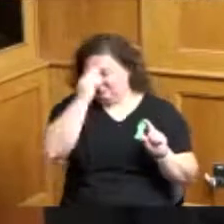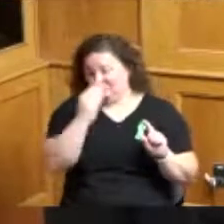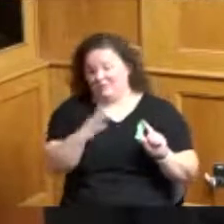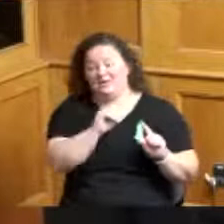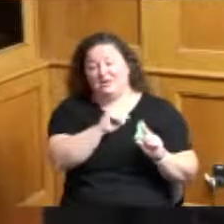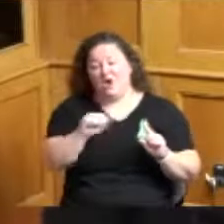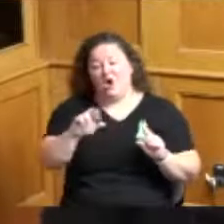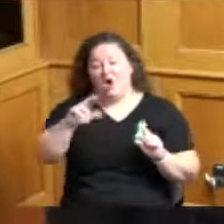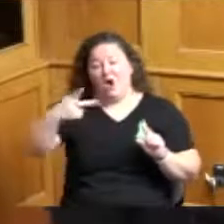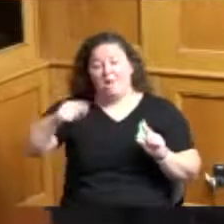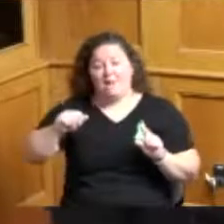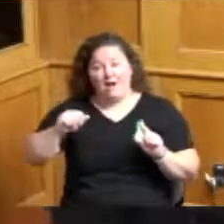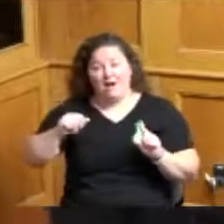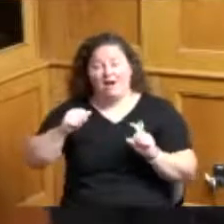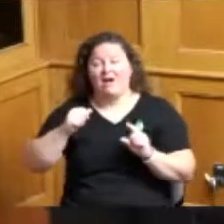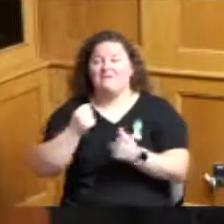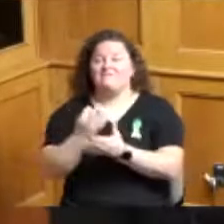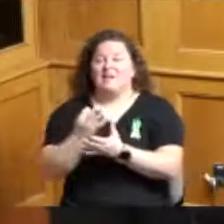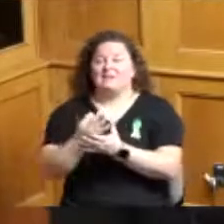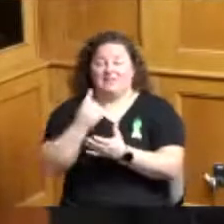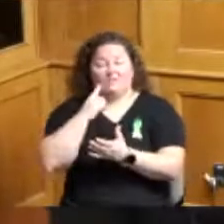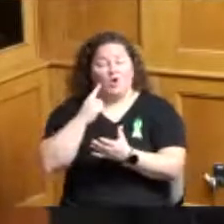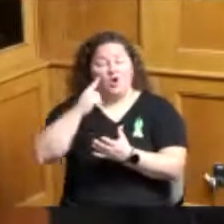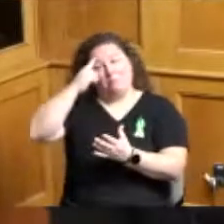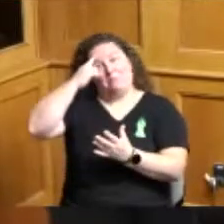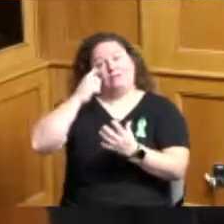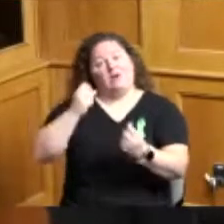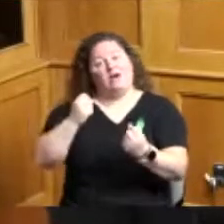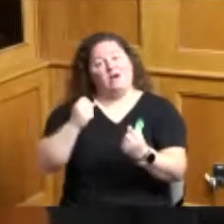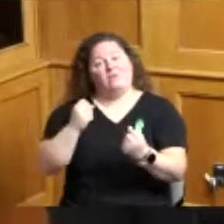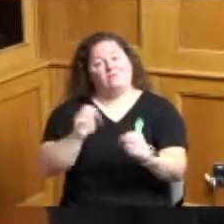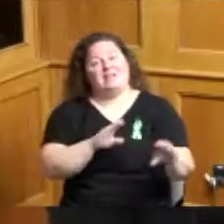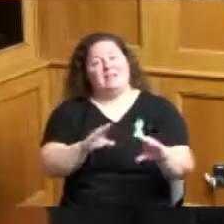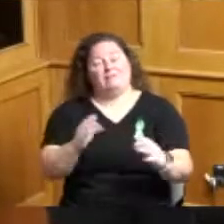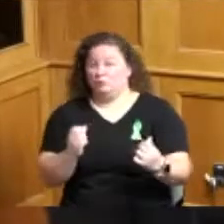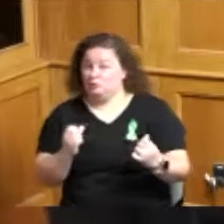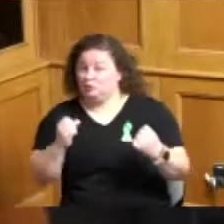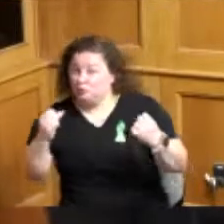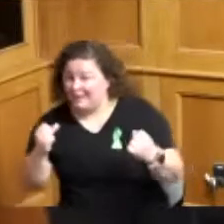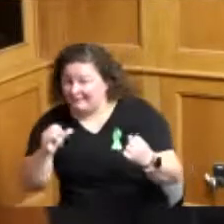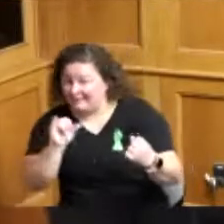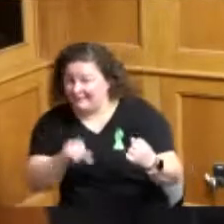for the strengthening mental health behavior strengthening mental mental health behavioral